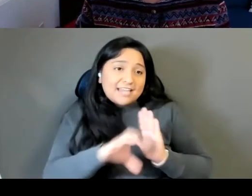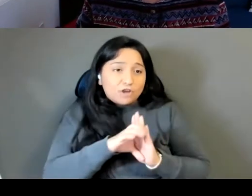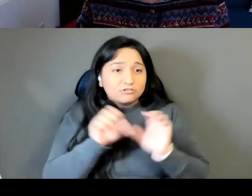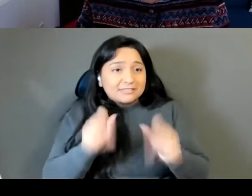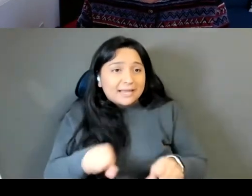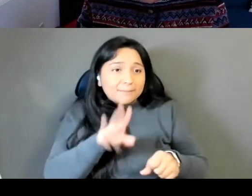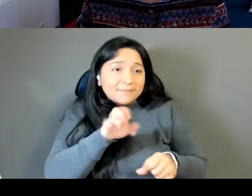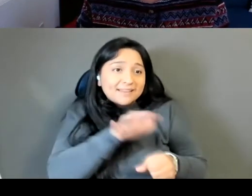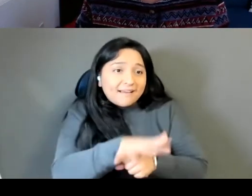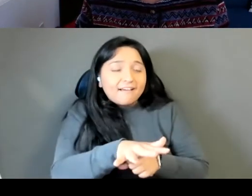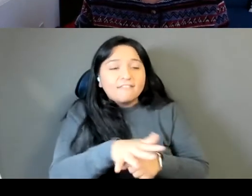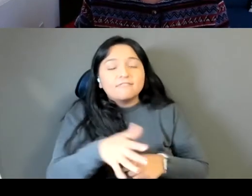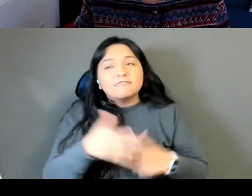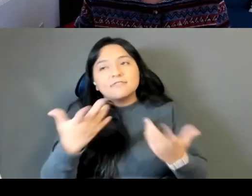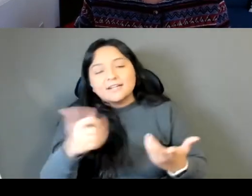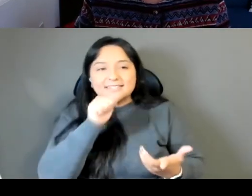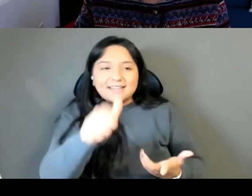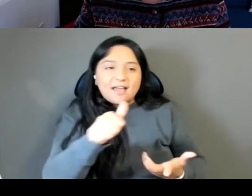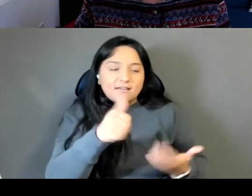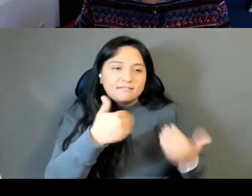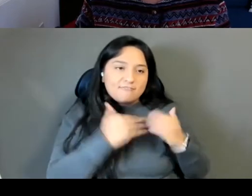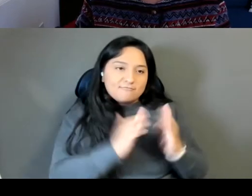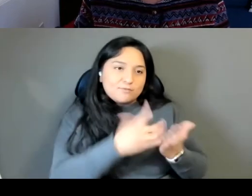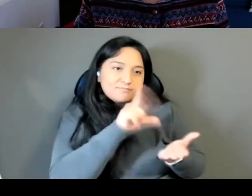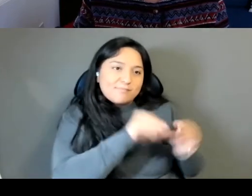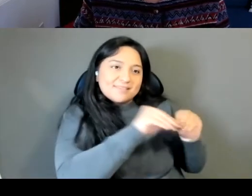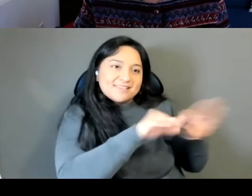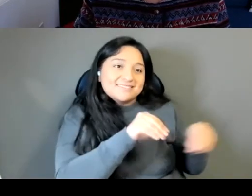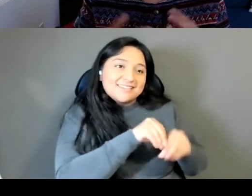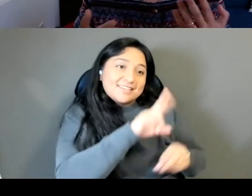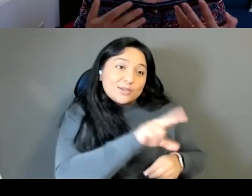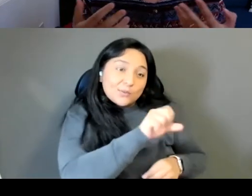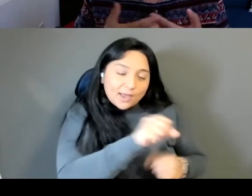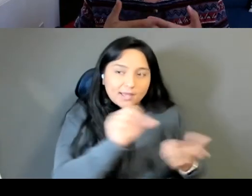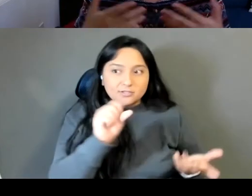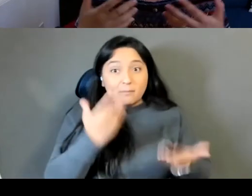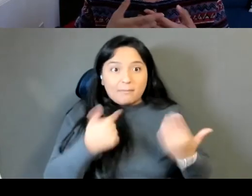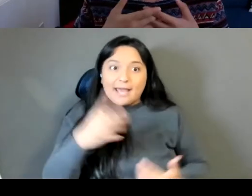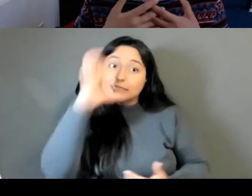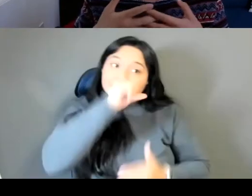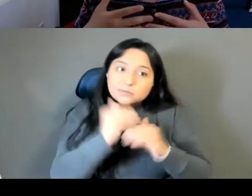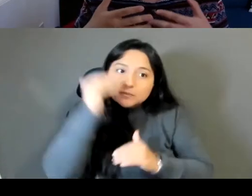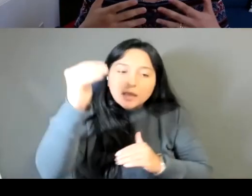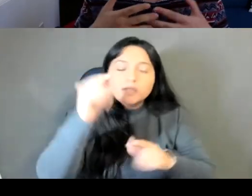You know, I thought a lot about this, this might only make sense to me but Adrienne Rich